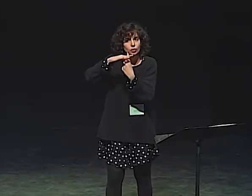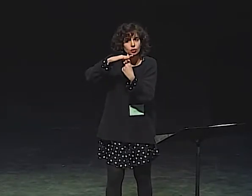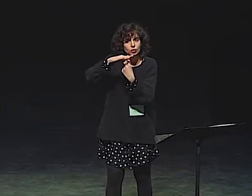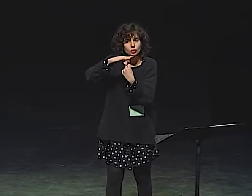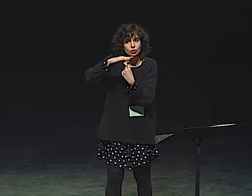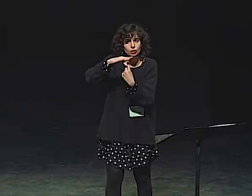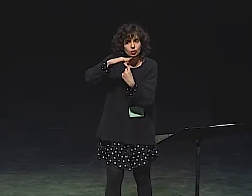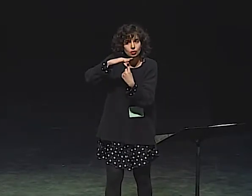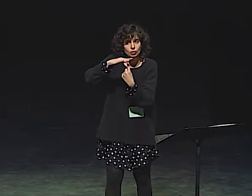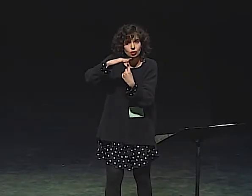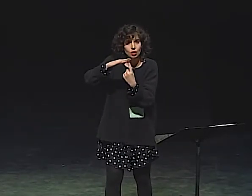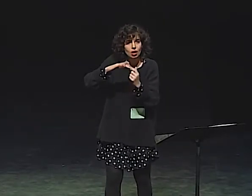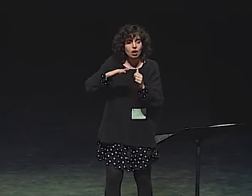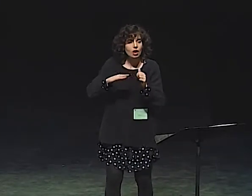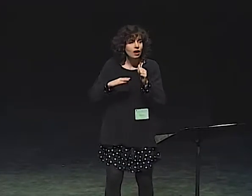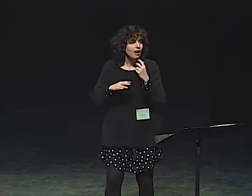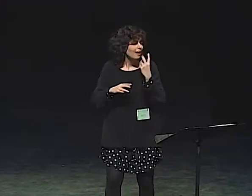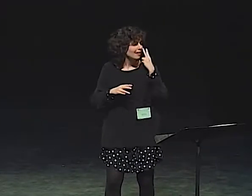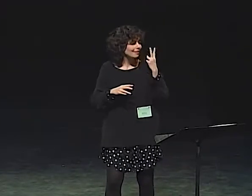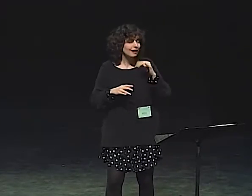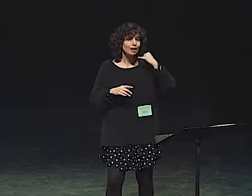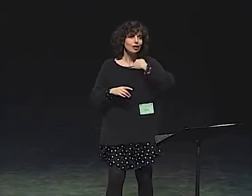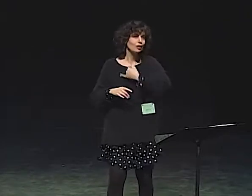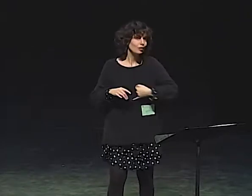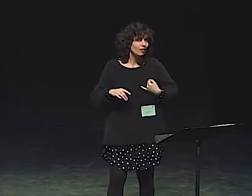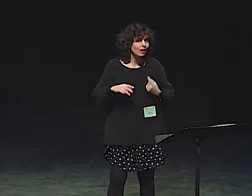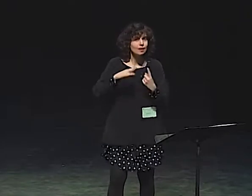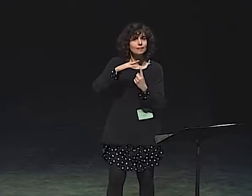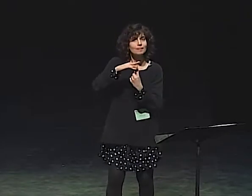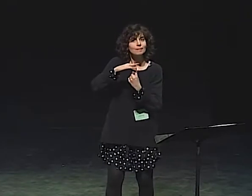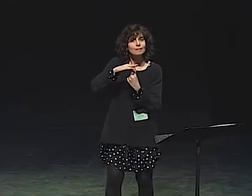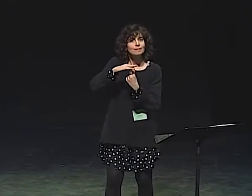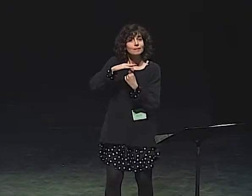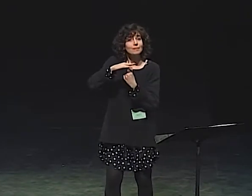YOU CAN SEE THE BAG LADY DISAPPEAR,